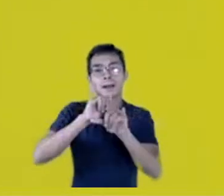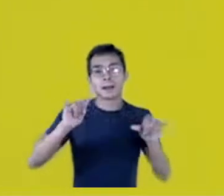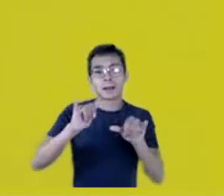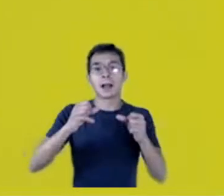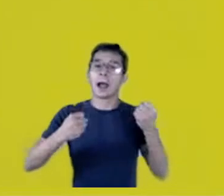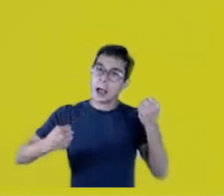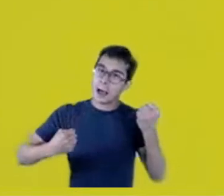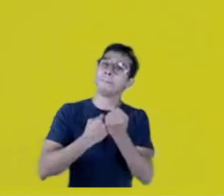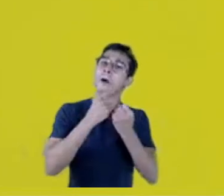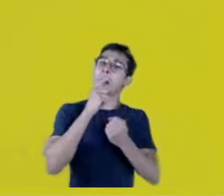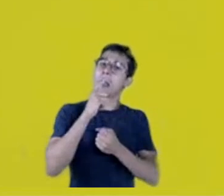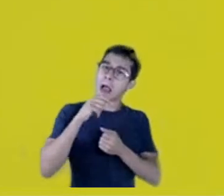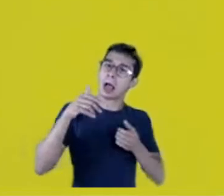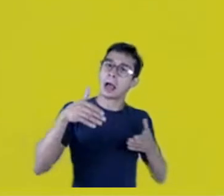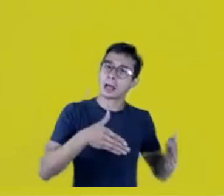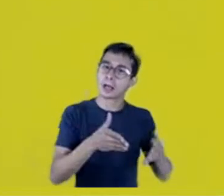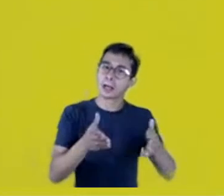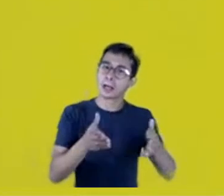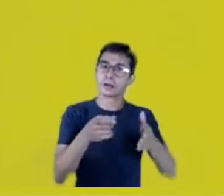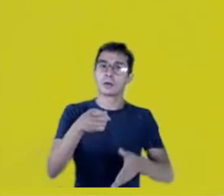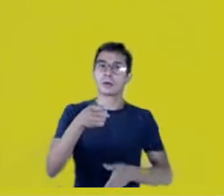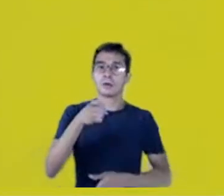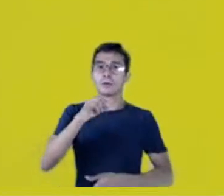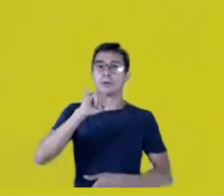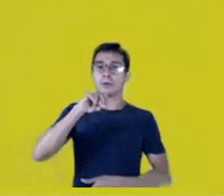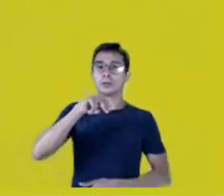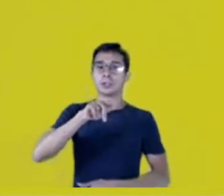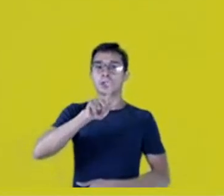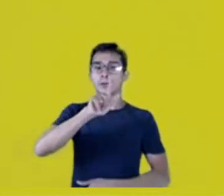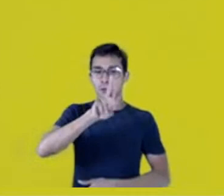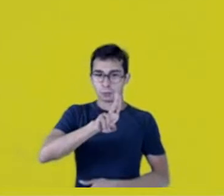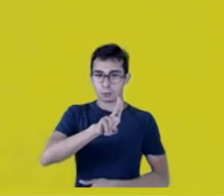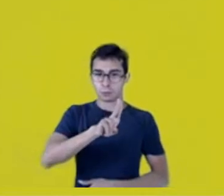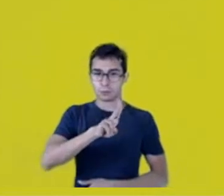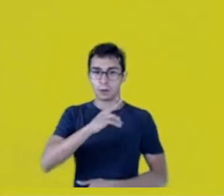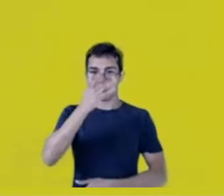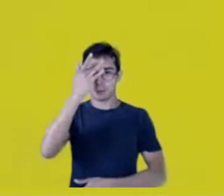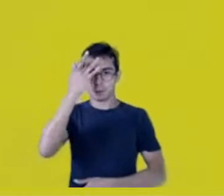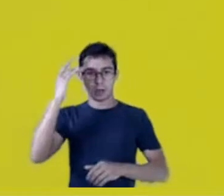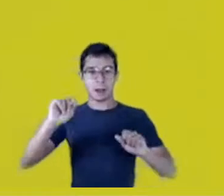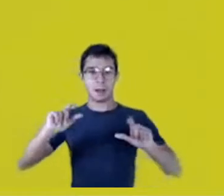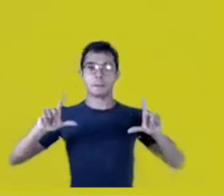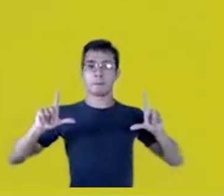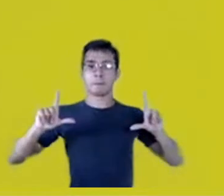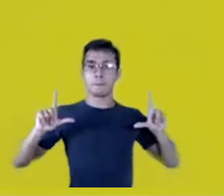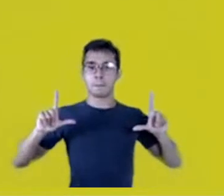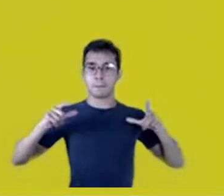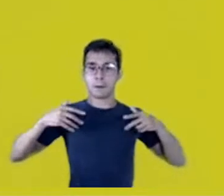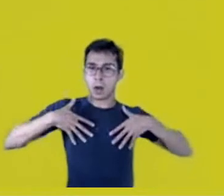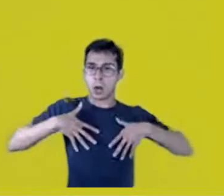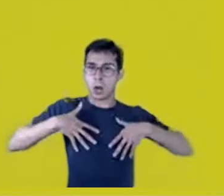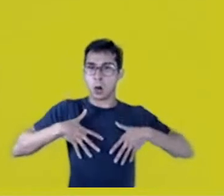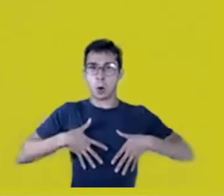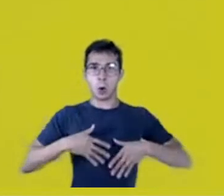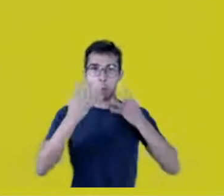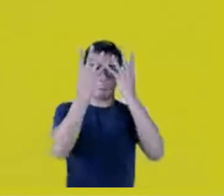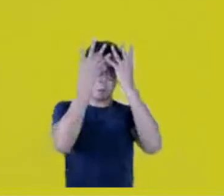and Gisele Bündchen was there, dressed and face-painted Xingu style, but she was wearing Baniwa sandals!